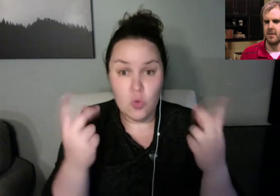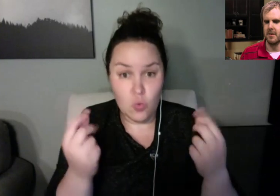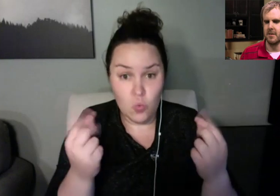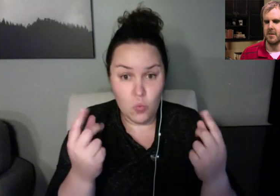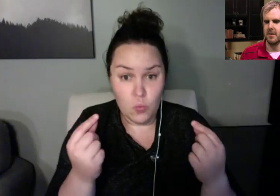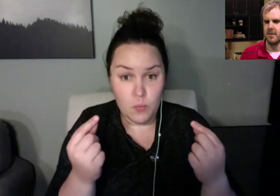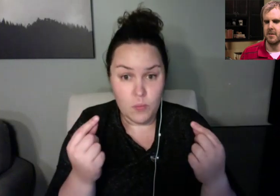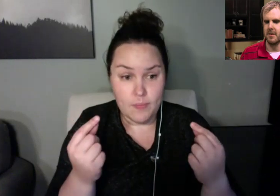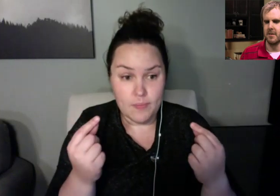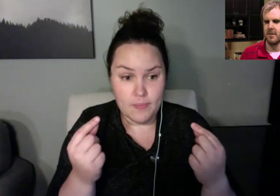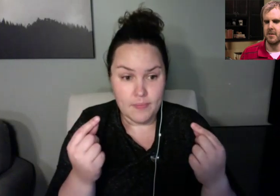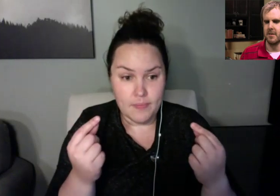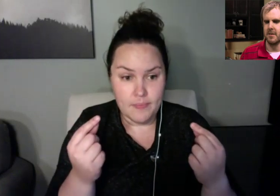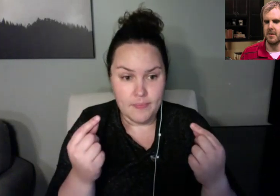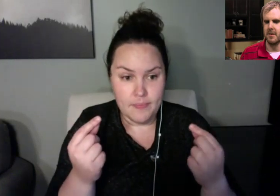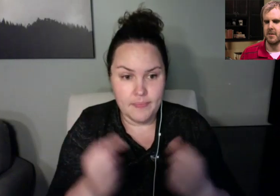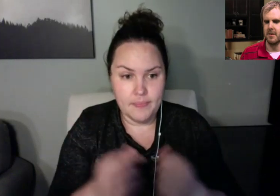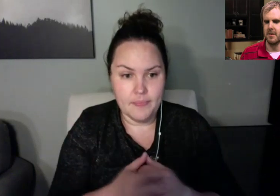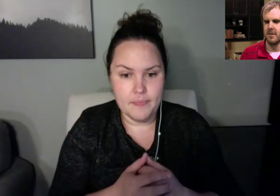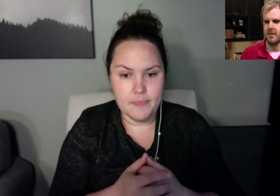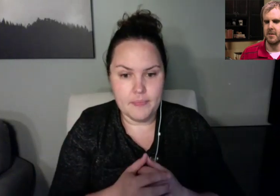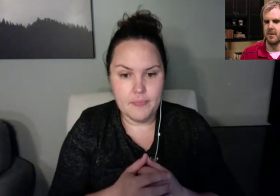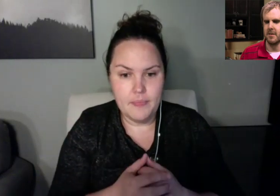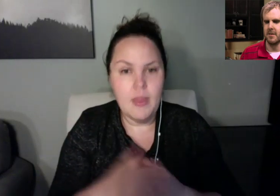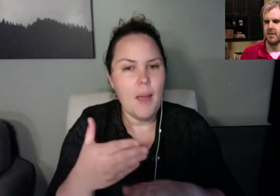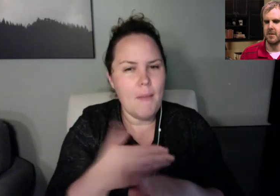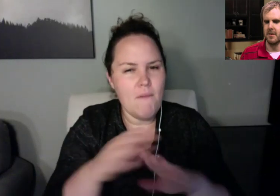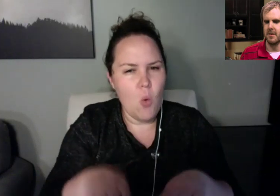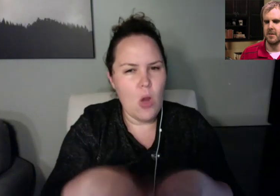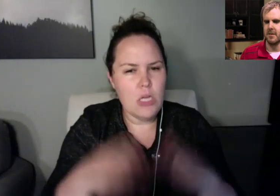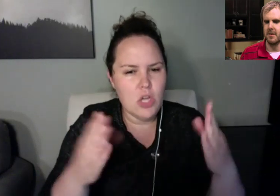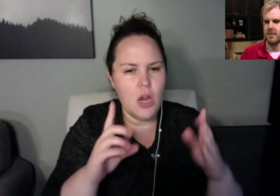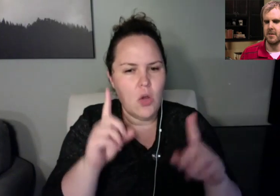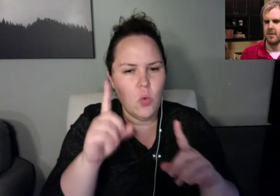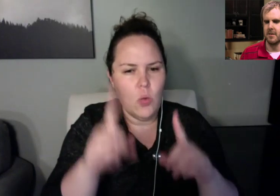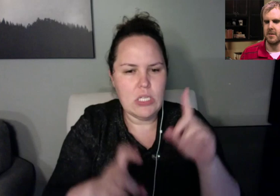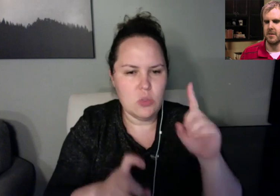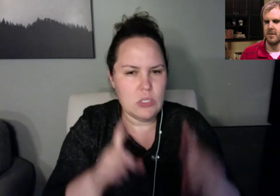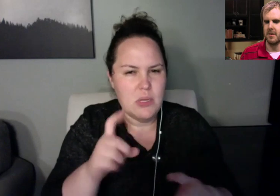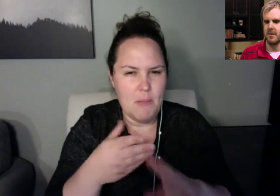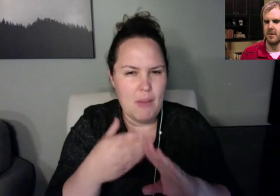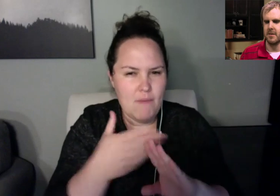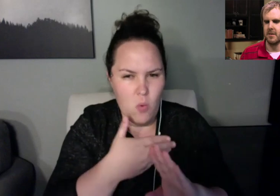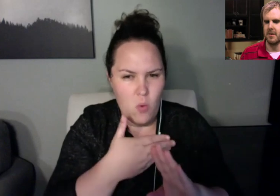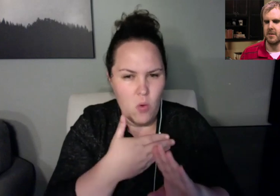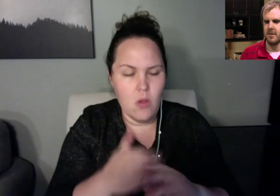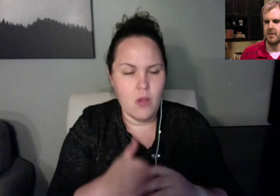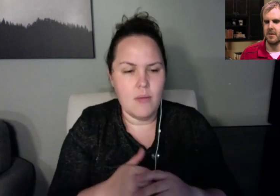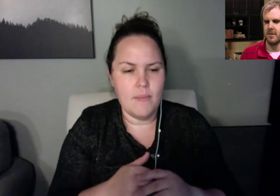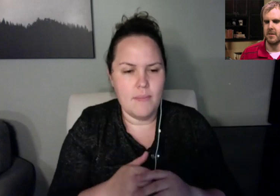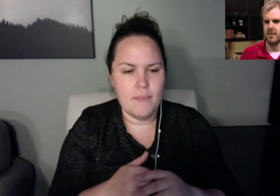Wow. If there are any potholes in Iowa like there